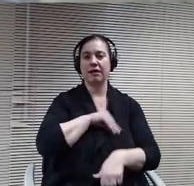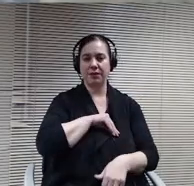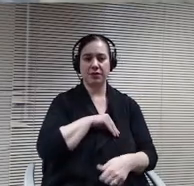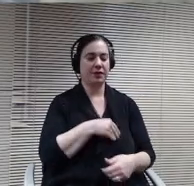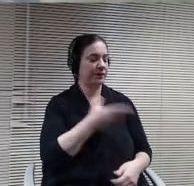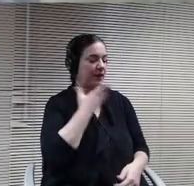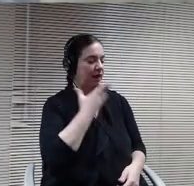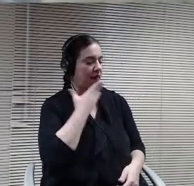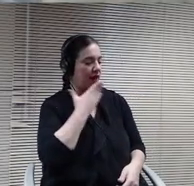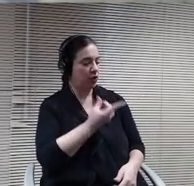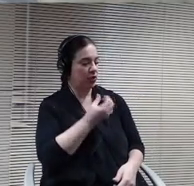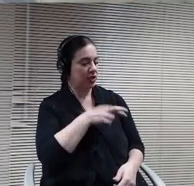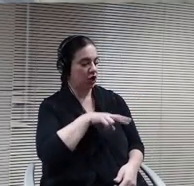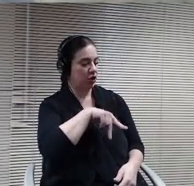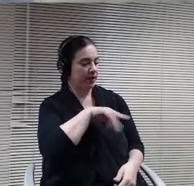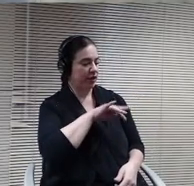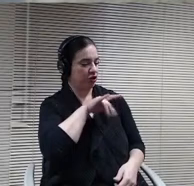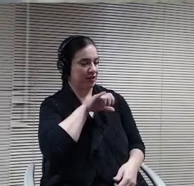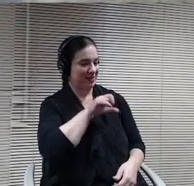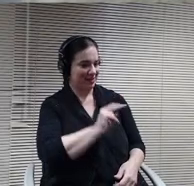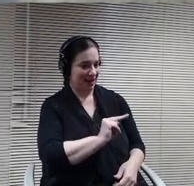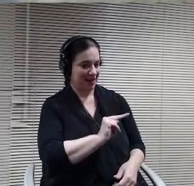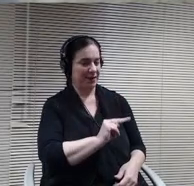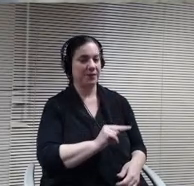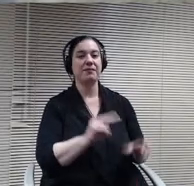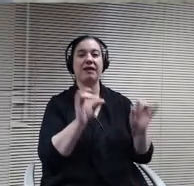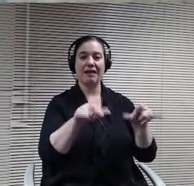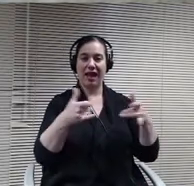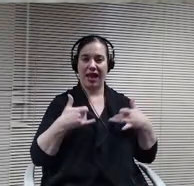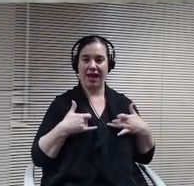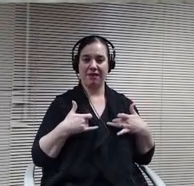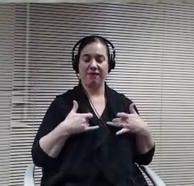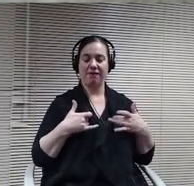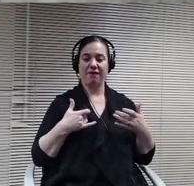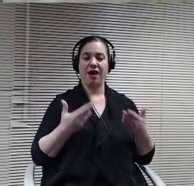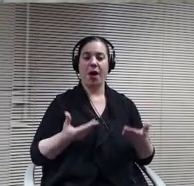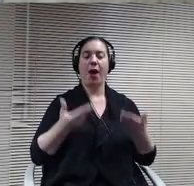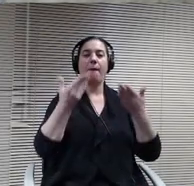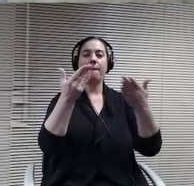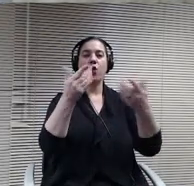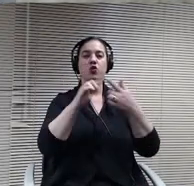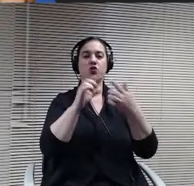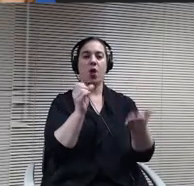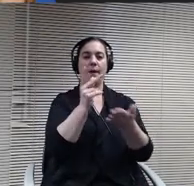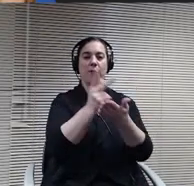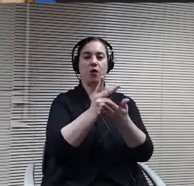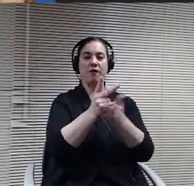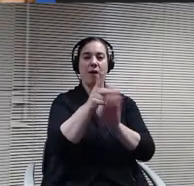Can I have a motion to approve policy 606 instructional material review selection